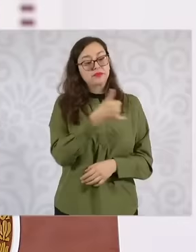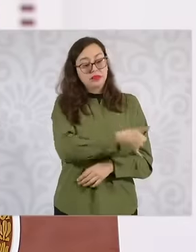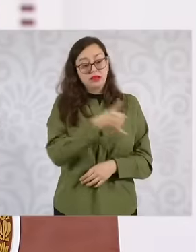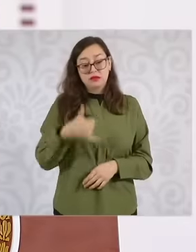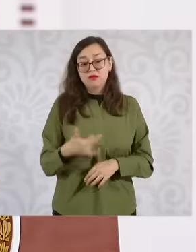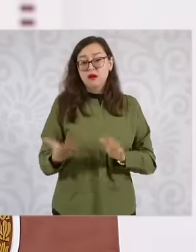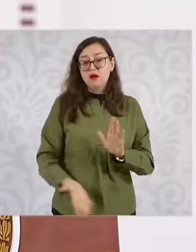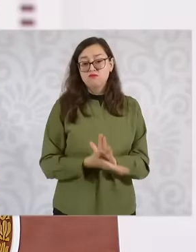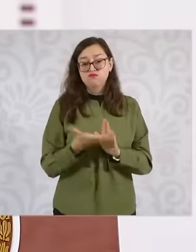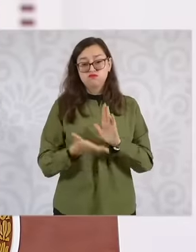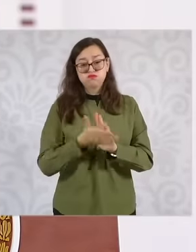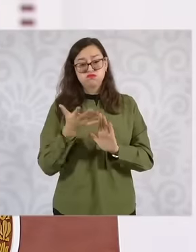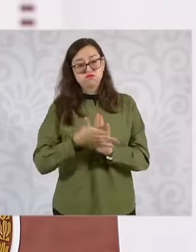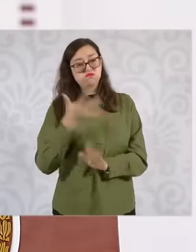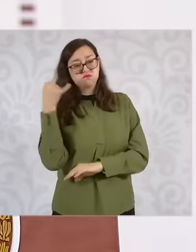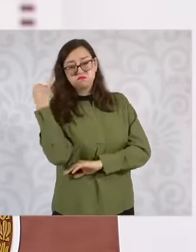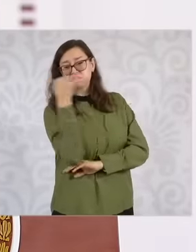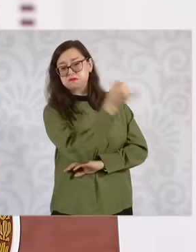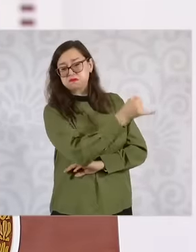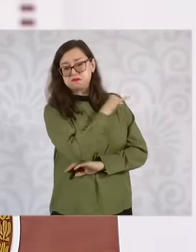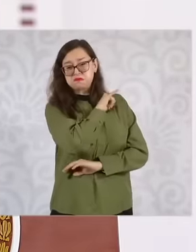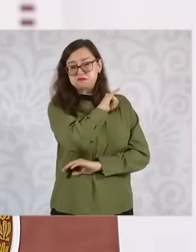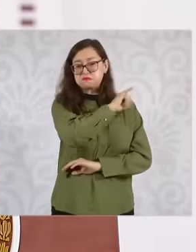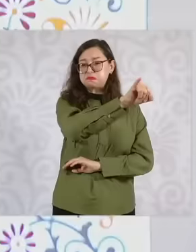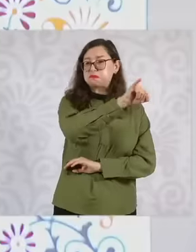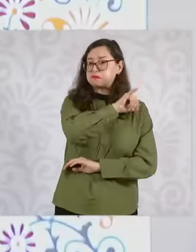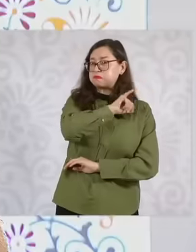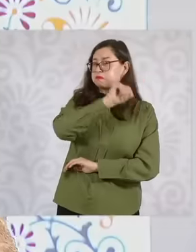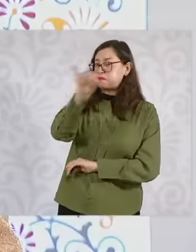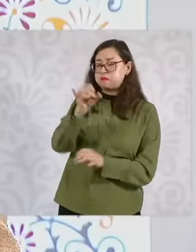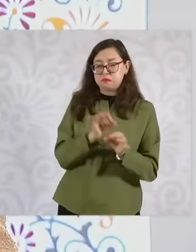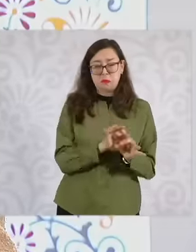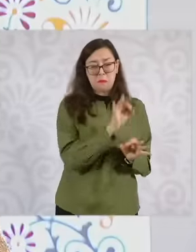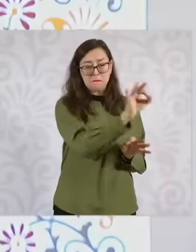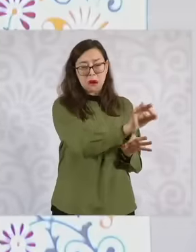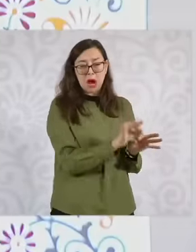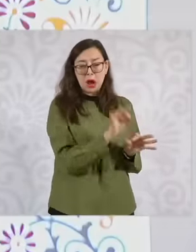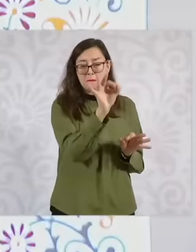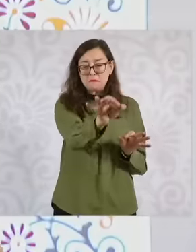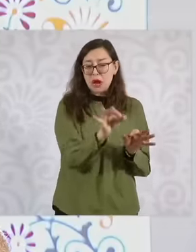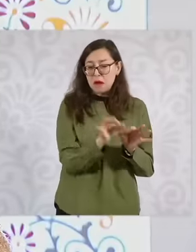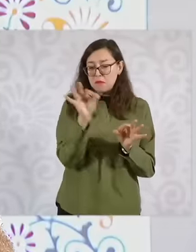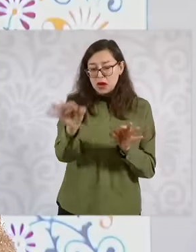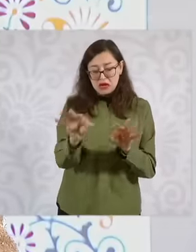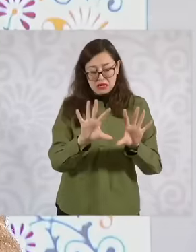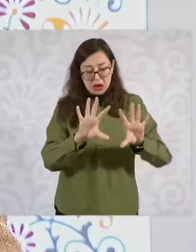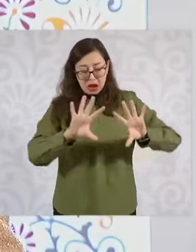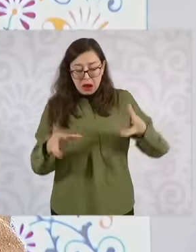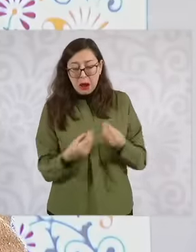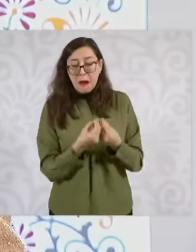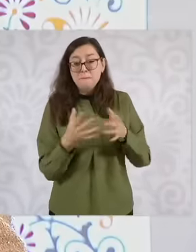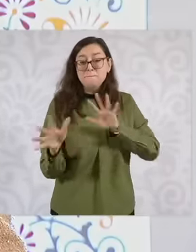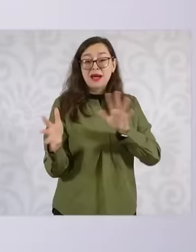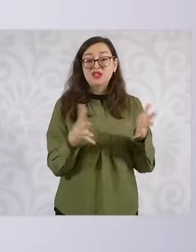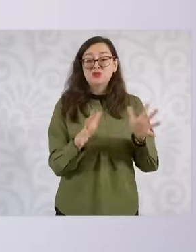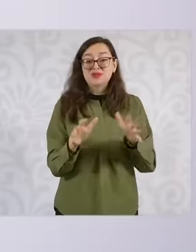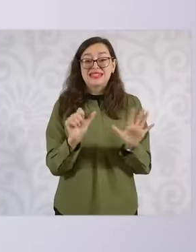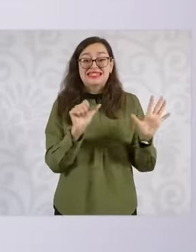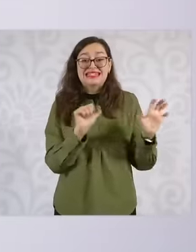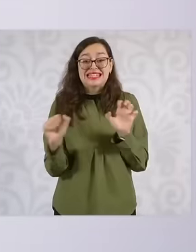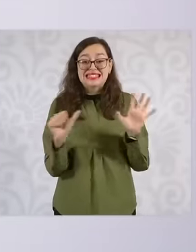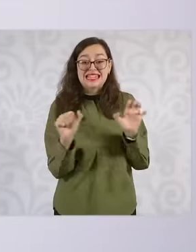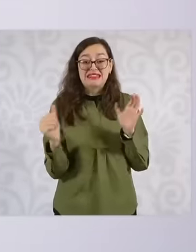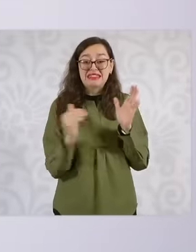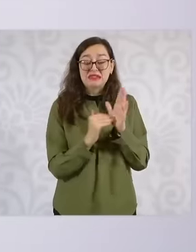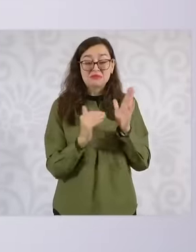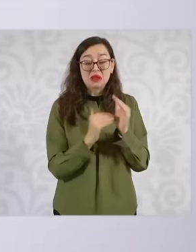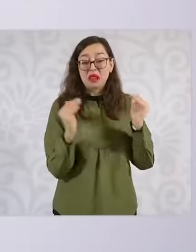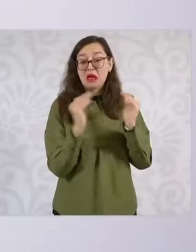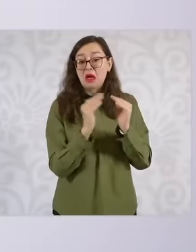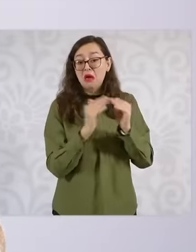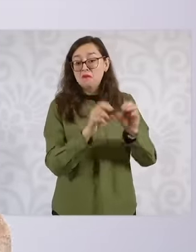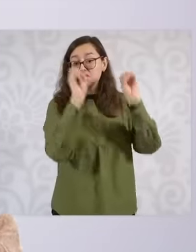of them are abandoned there is even talk of 600,000 abandoned homes or even some that